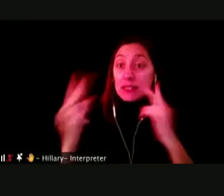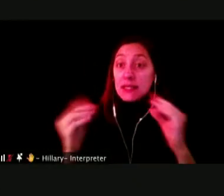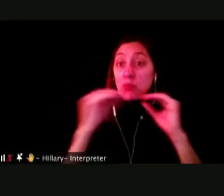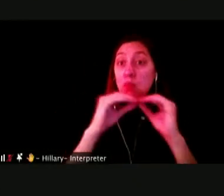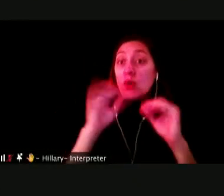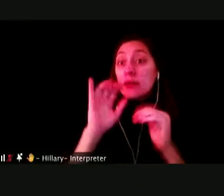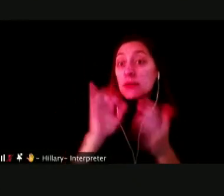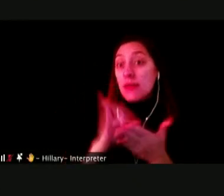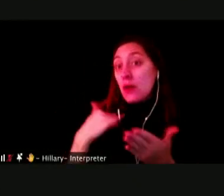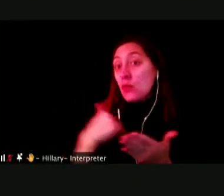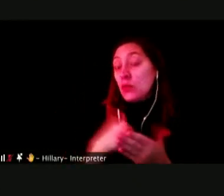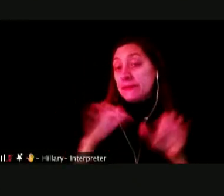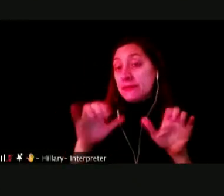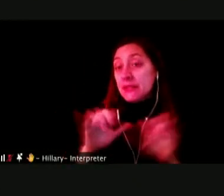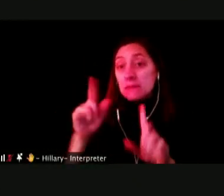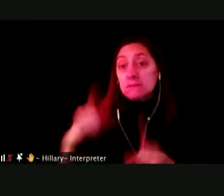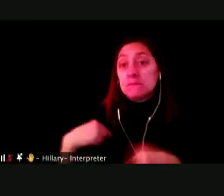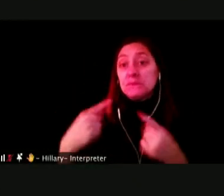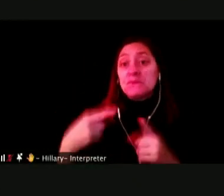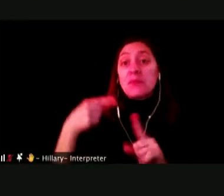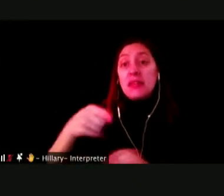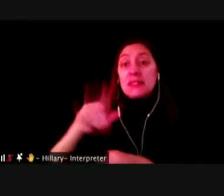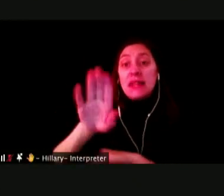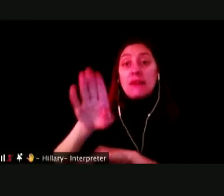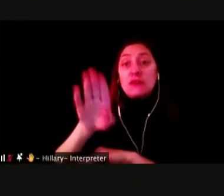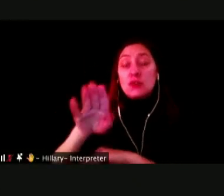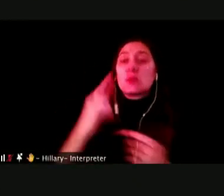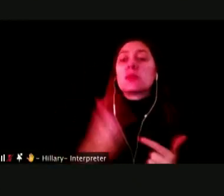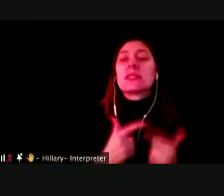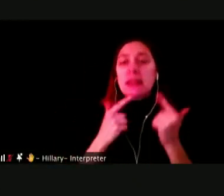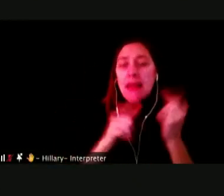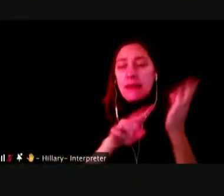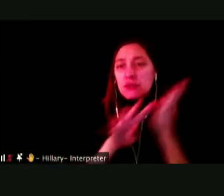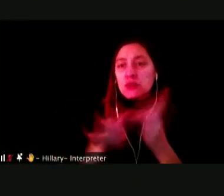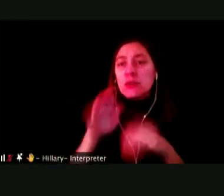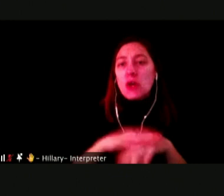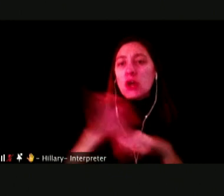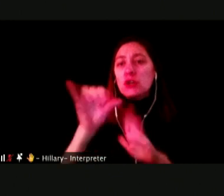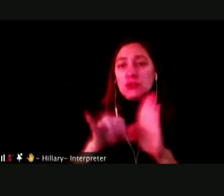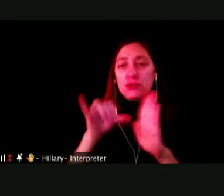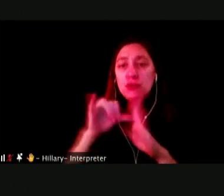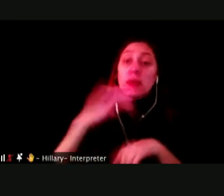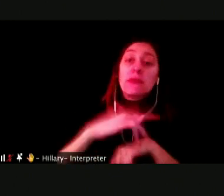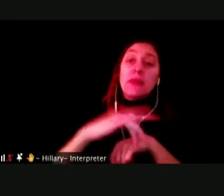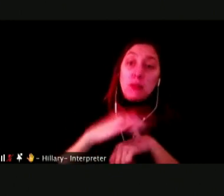THIS AFTERNOON PROGRAM WAS LIVE STREAMED ON YOUTUBE AND WILL BE AVAILABLE FOR PLAYBACK.